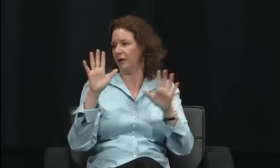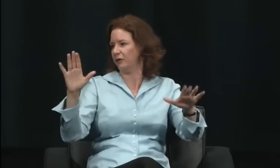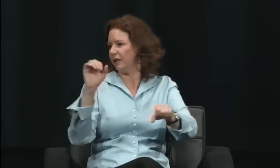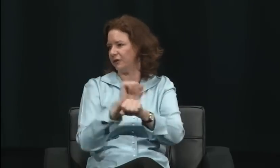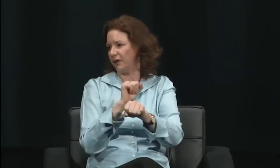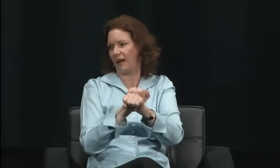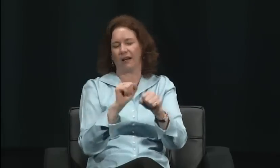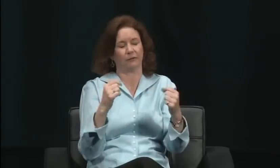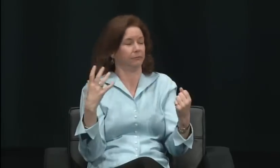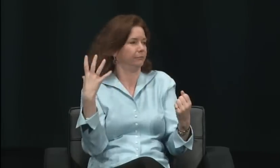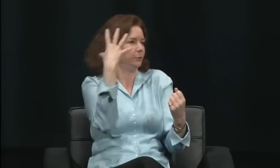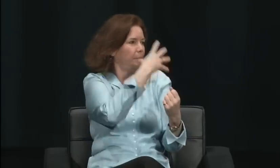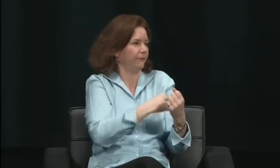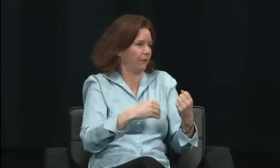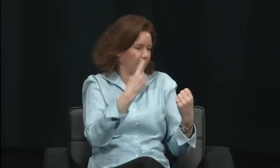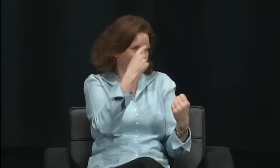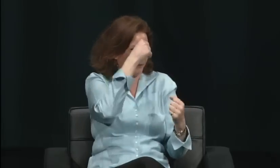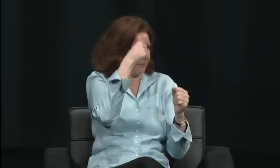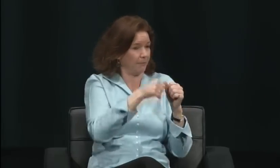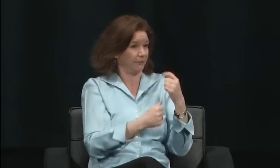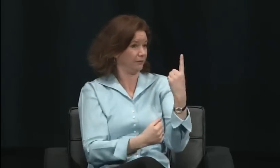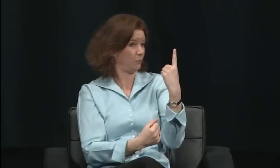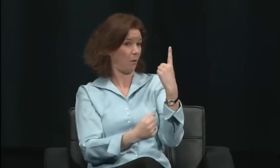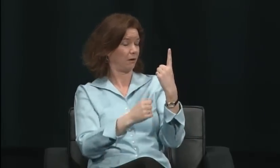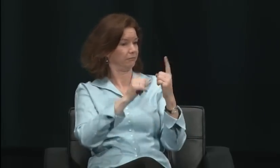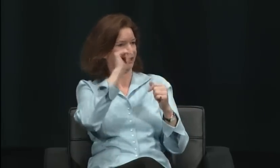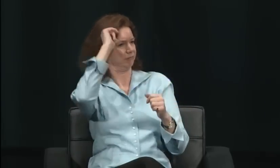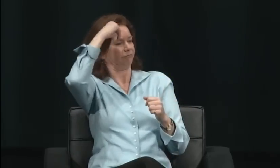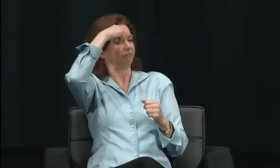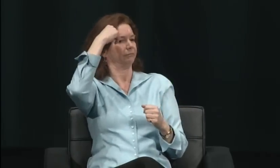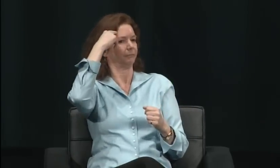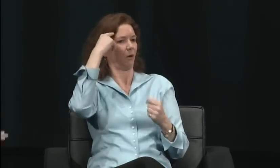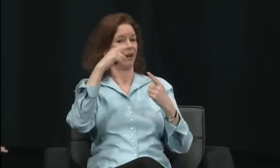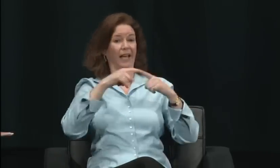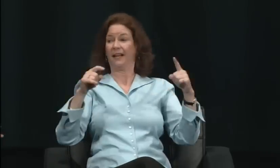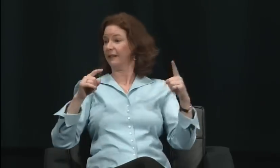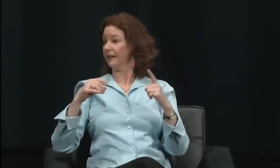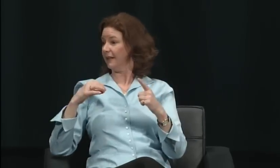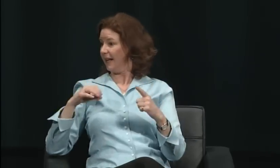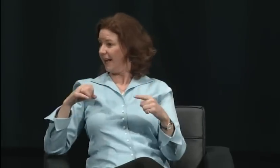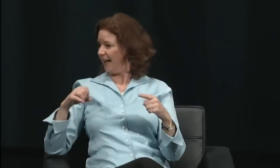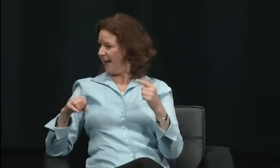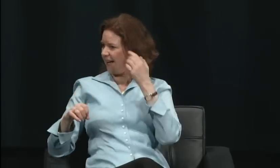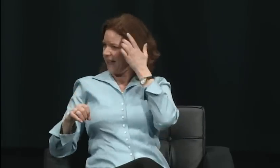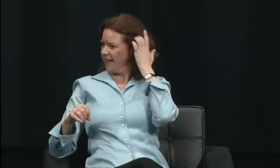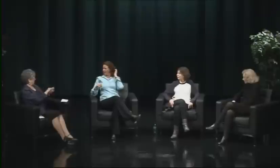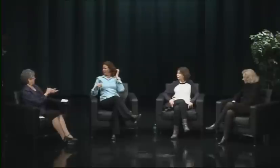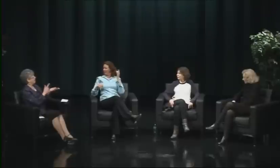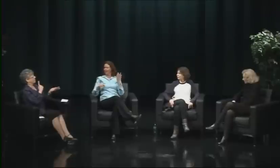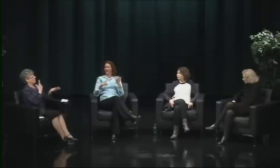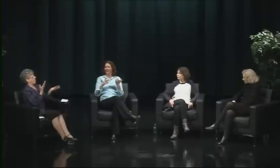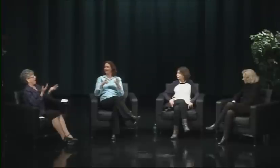so being there to support to help out as needed on a daily basis. Yes, I was involved.